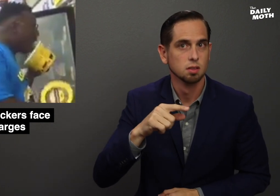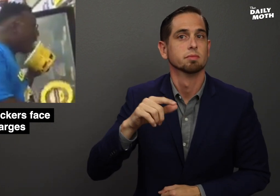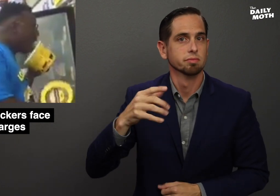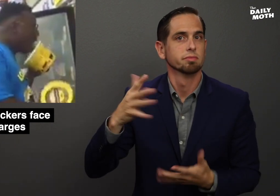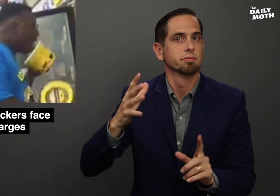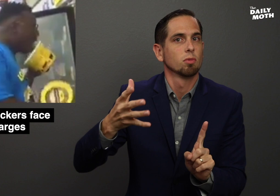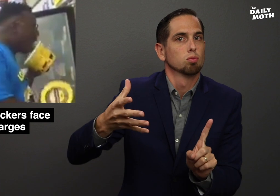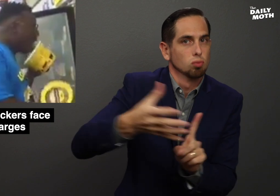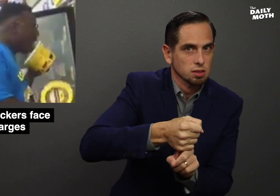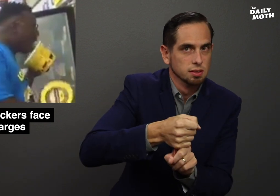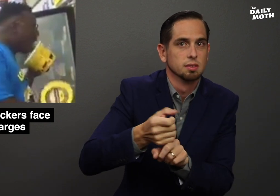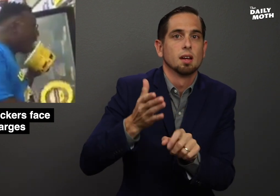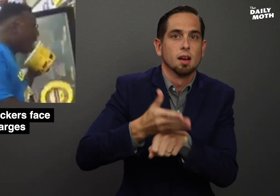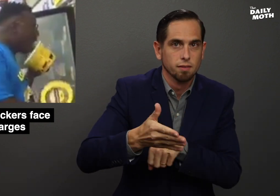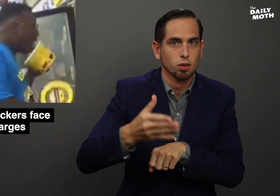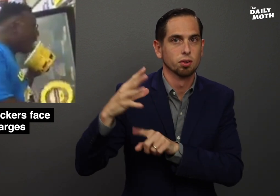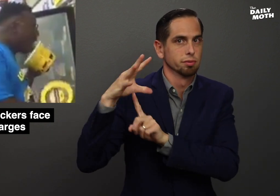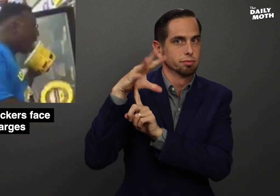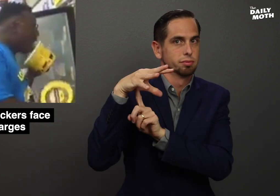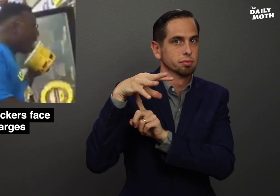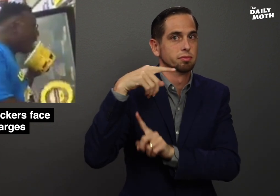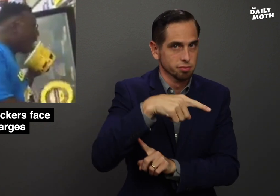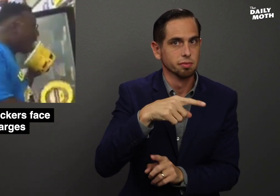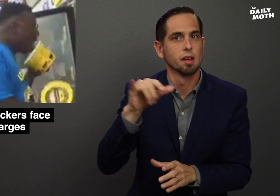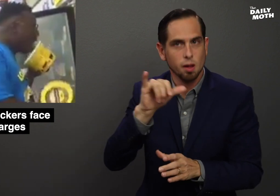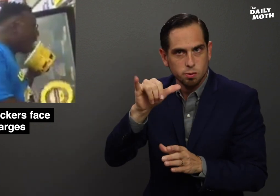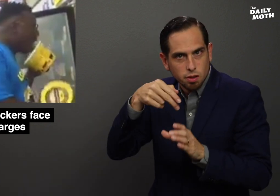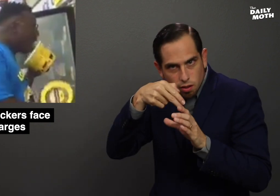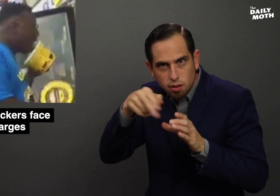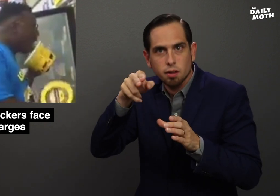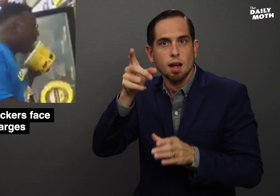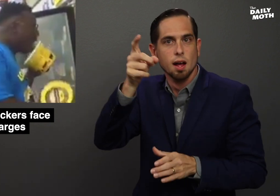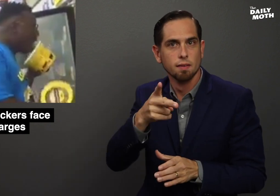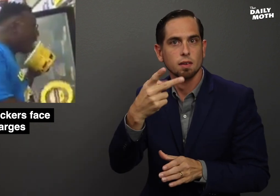was arrested after he was filmed also licking a half gallon of